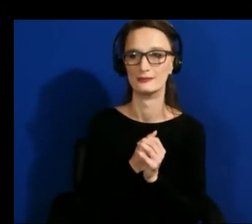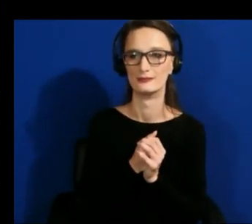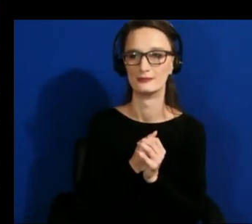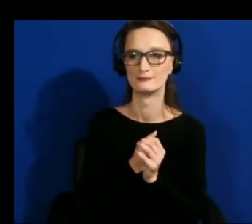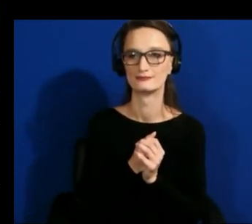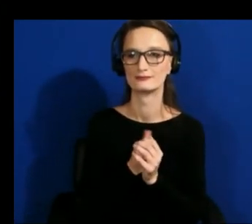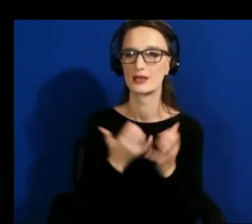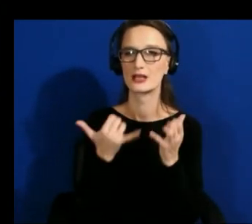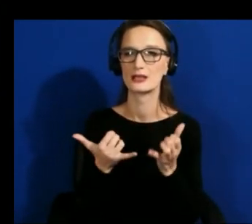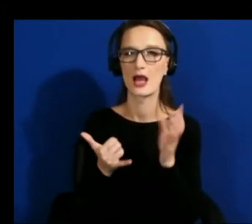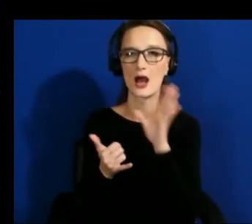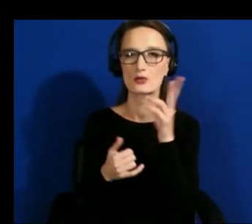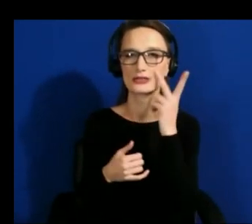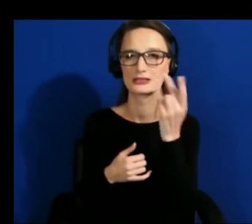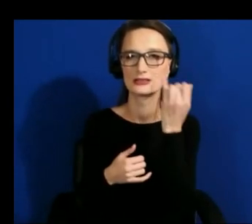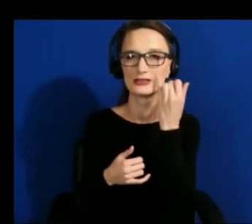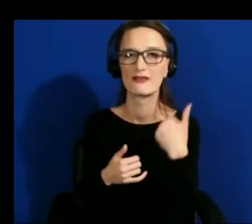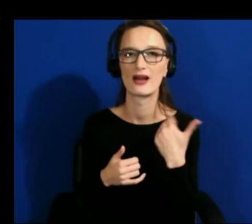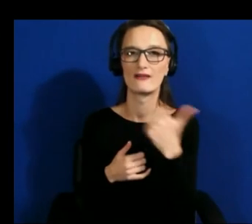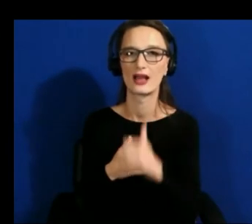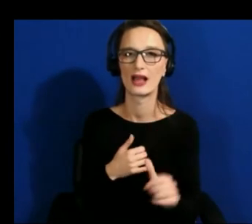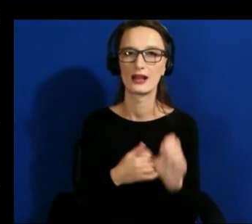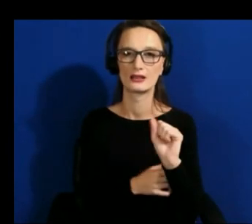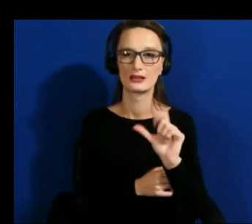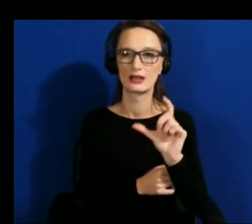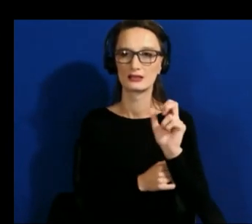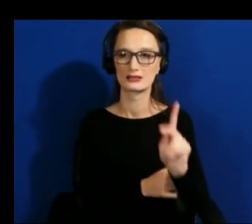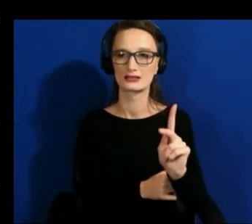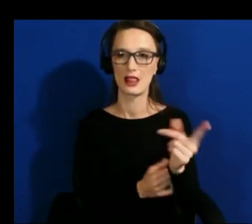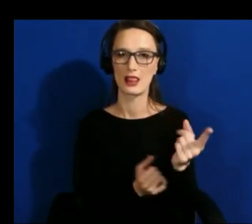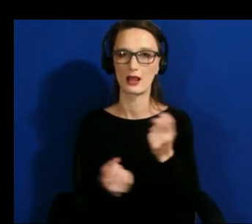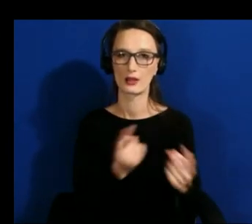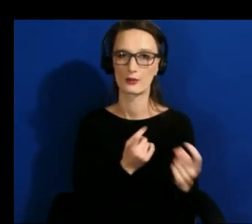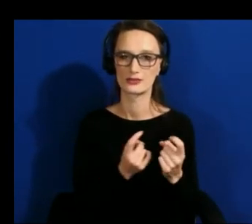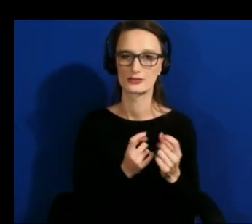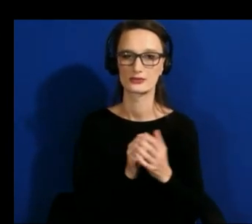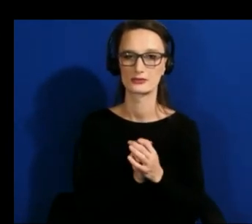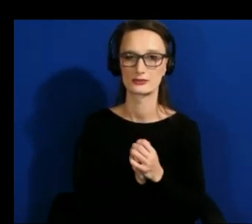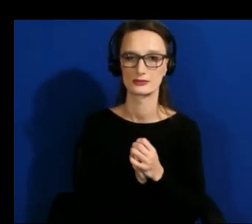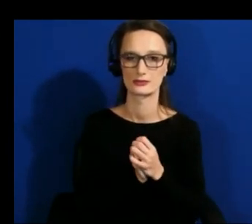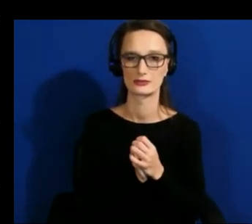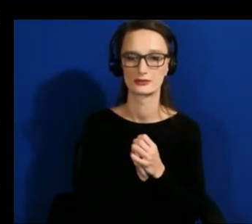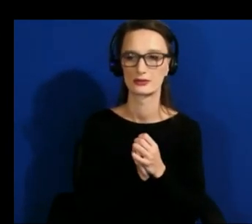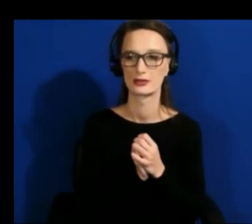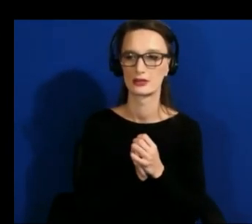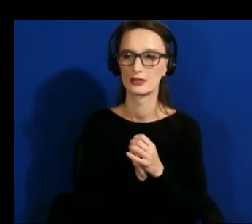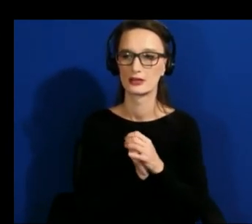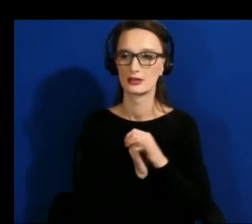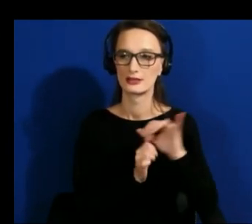from slack so jesse uh what are you seeing there do we have any questions